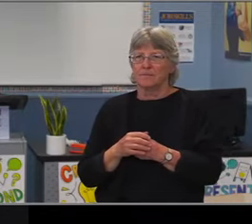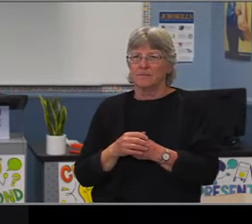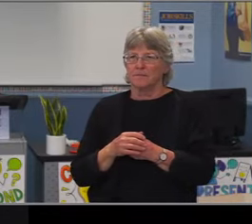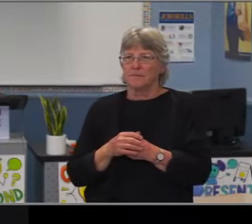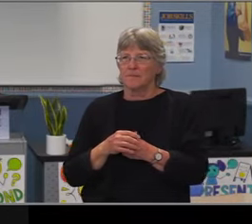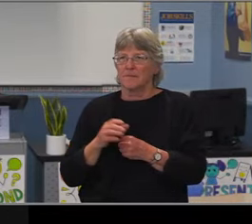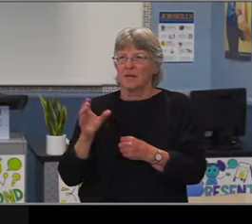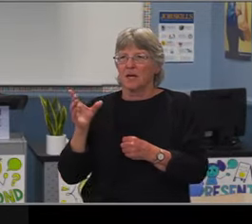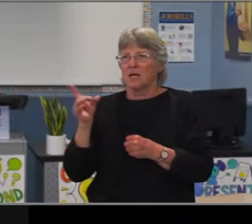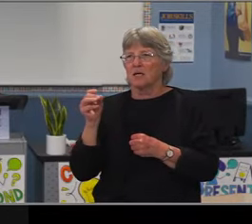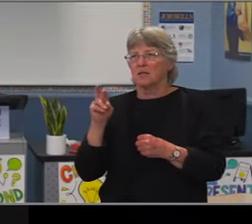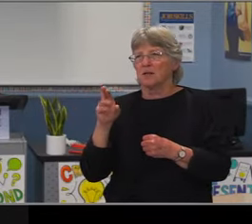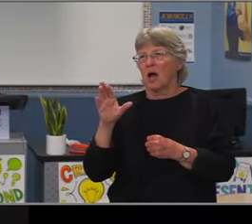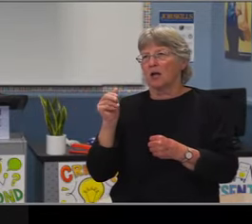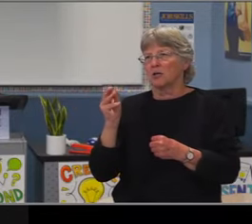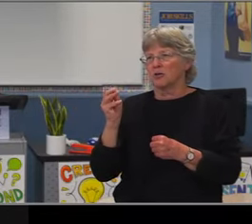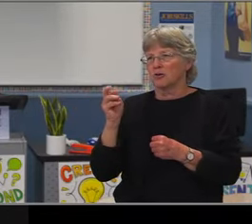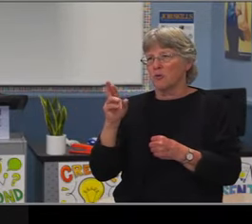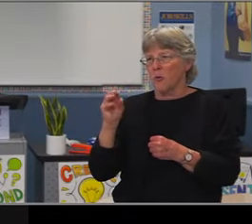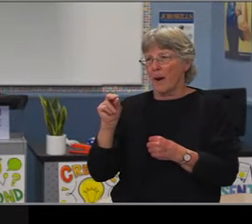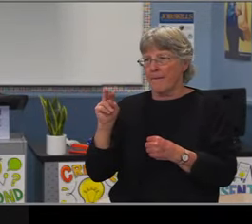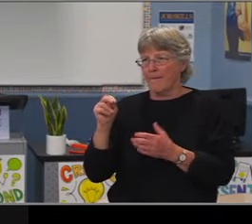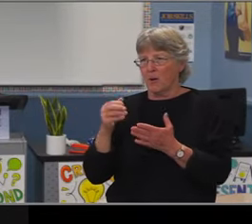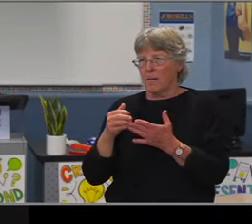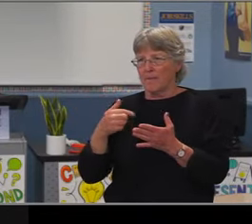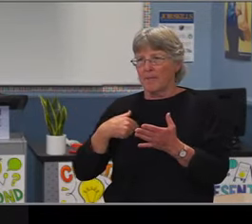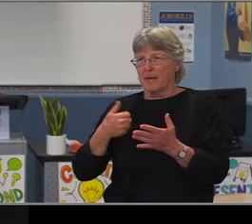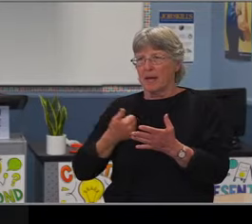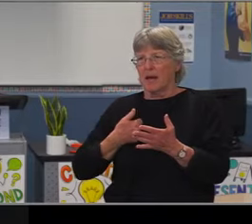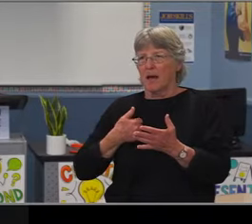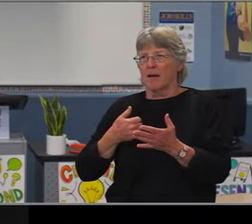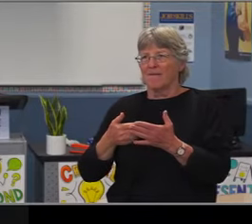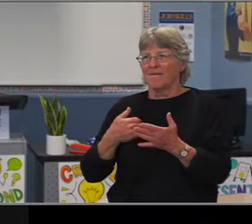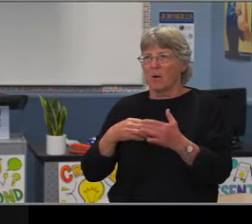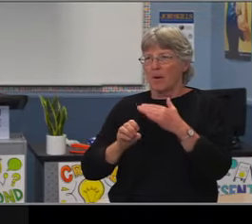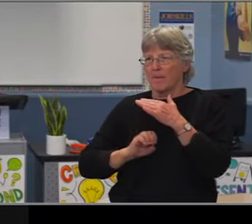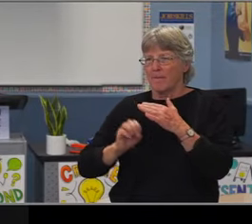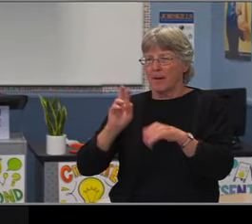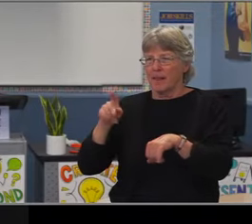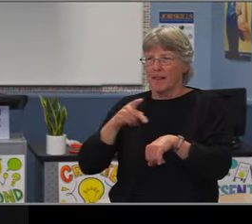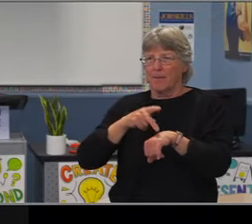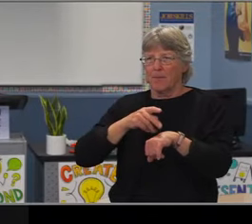but 14% choose a K-8 school. In six of the eight of the schools,